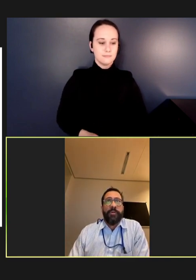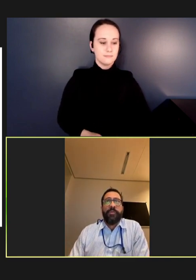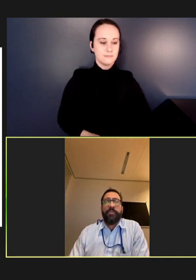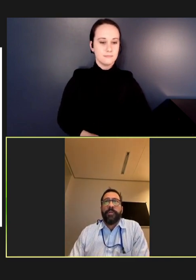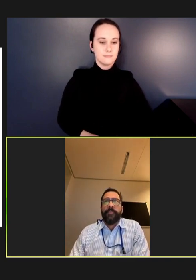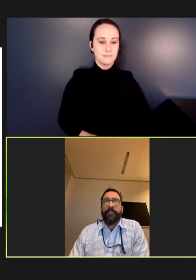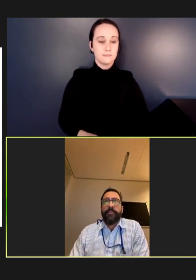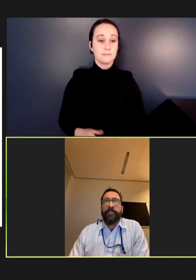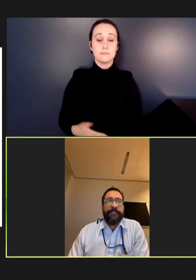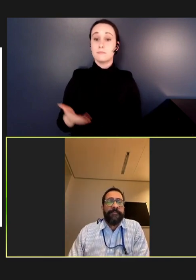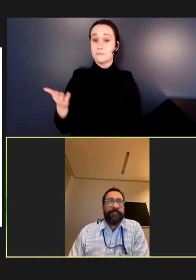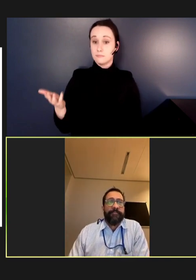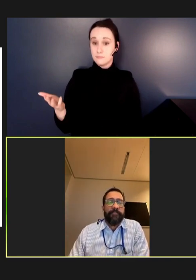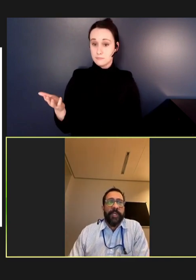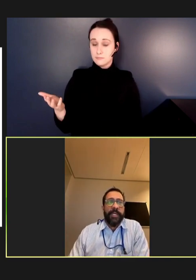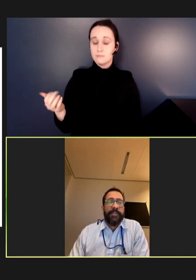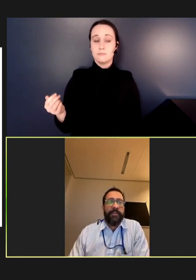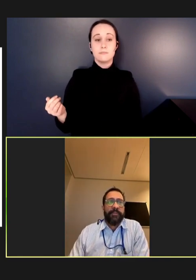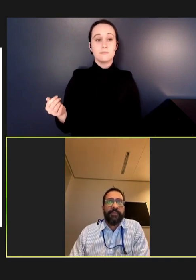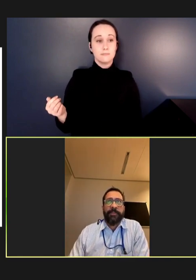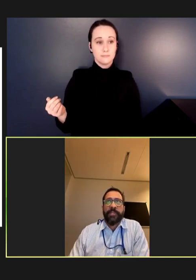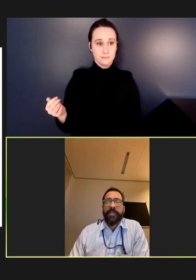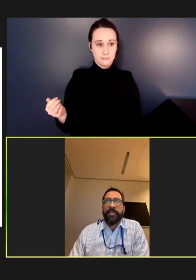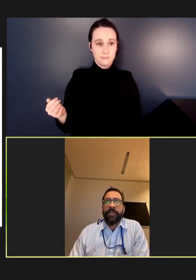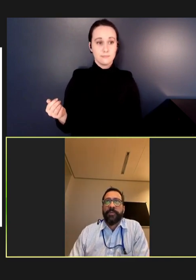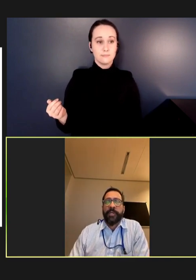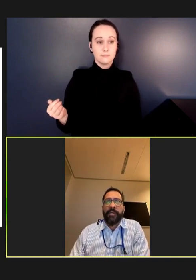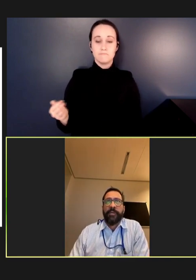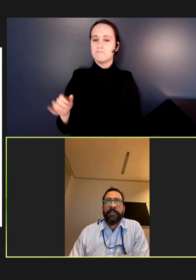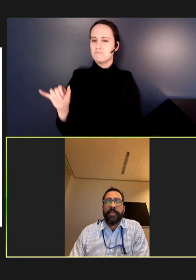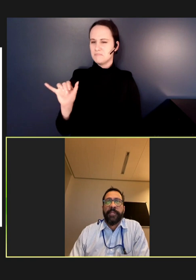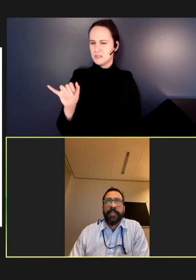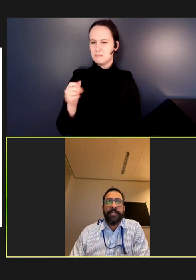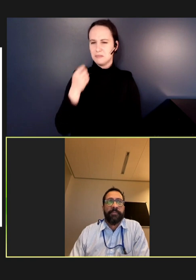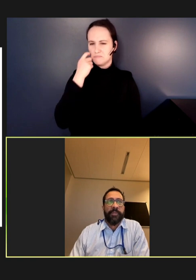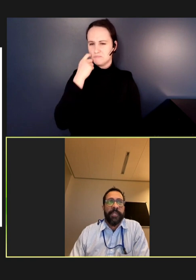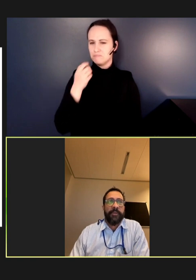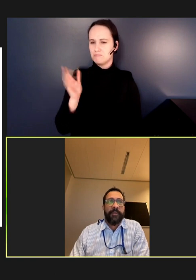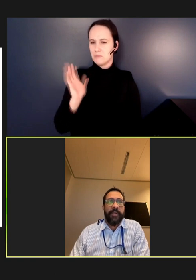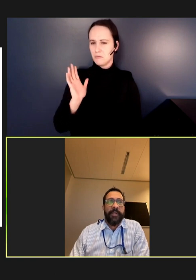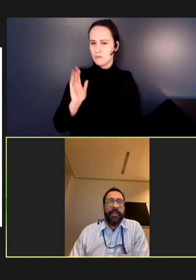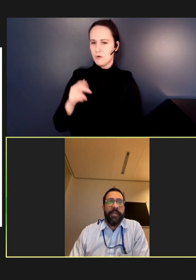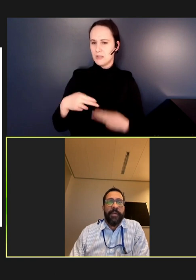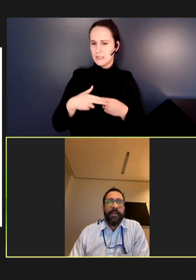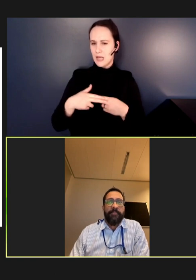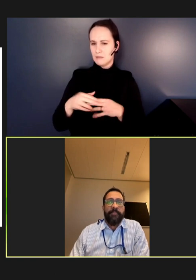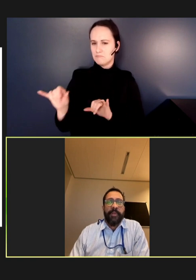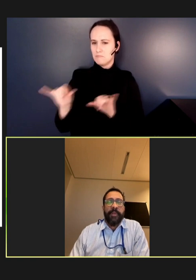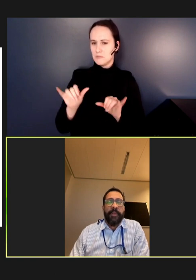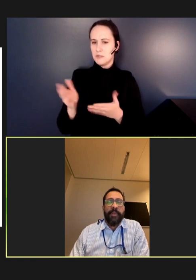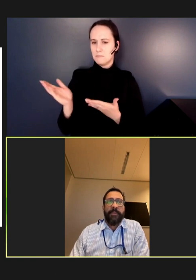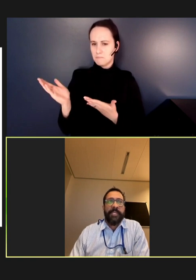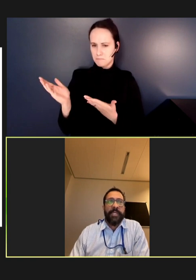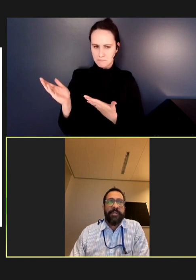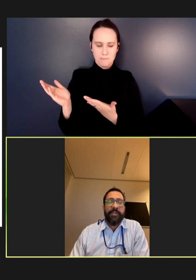So, as you -- similar slide to what you saw Natasha presents. The immunization